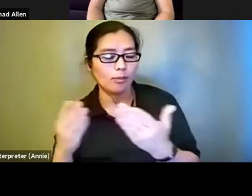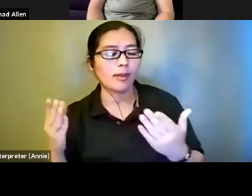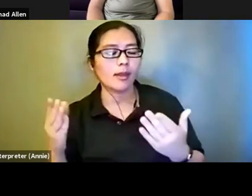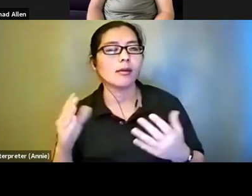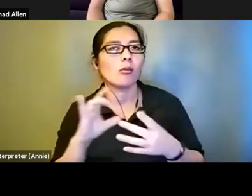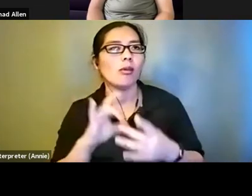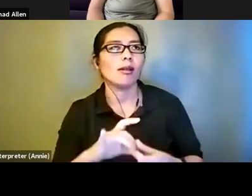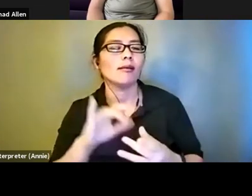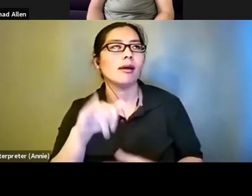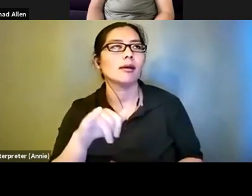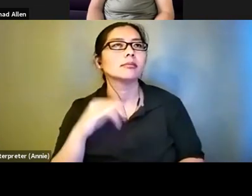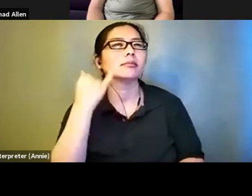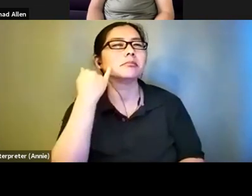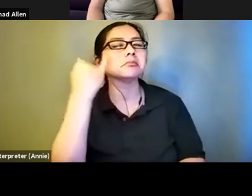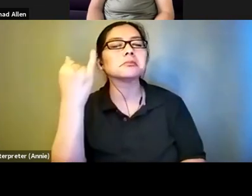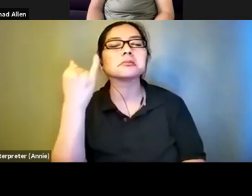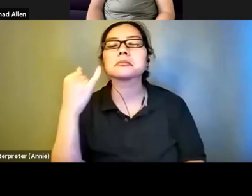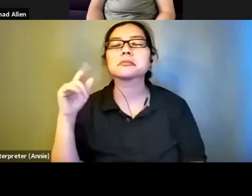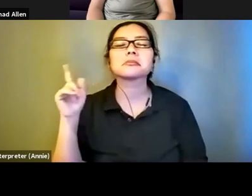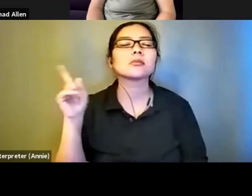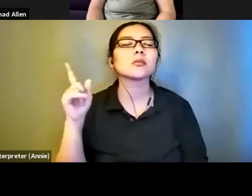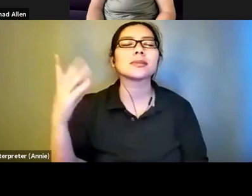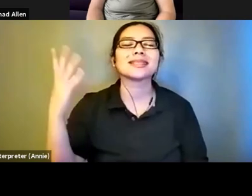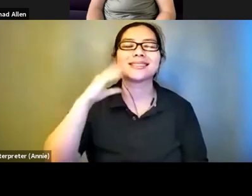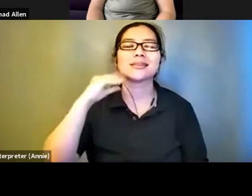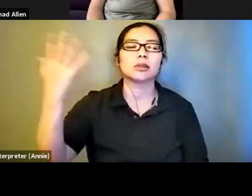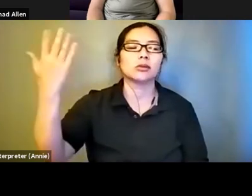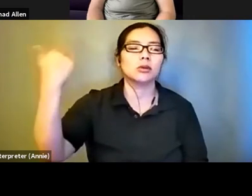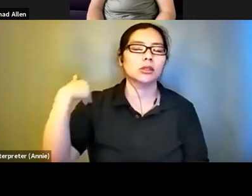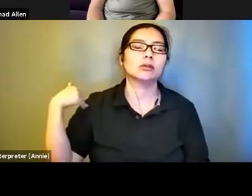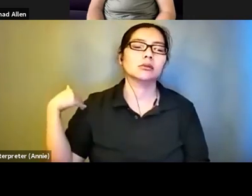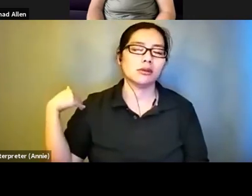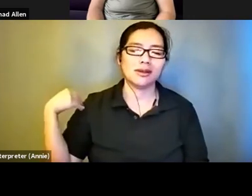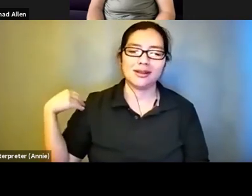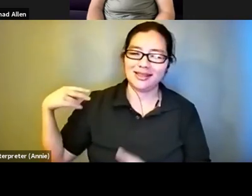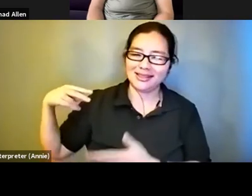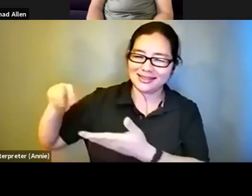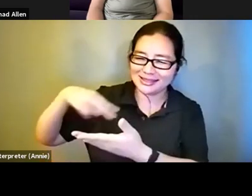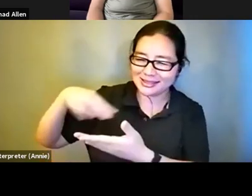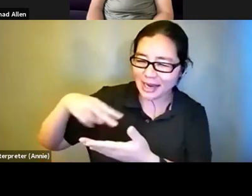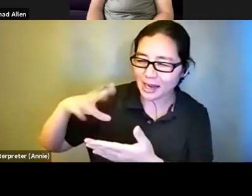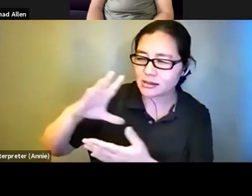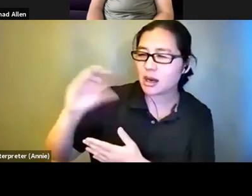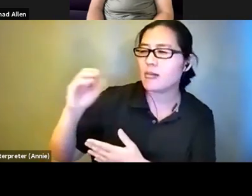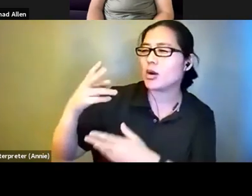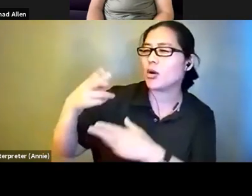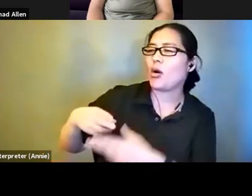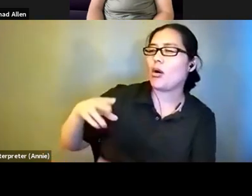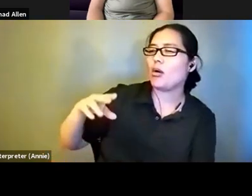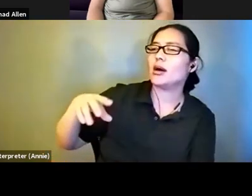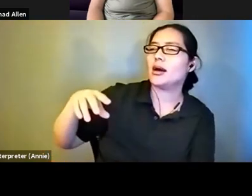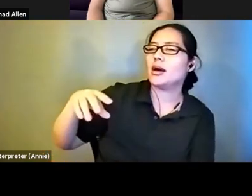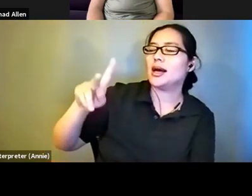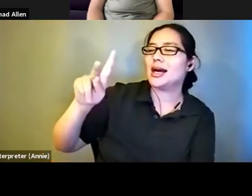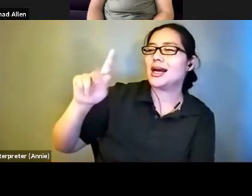an idea from an experience I had. There's this dance company called kinetic light. For their performance